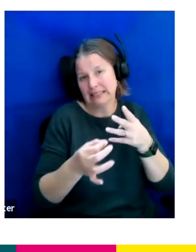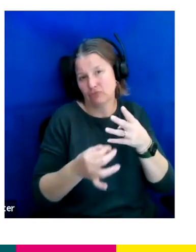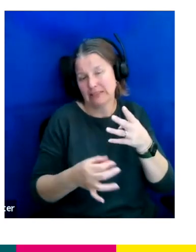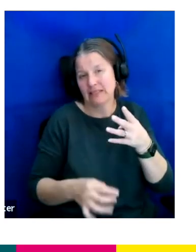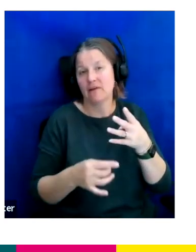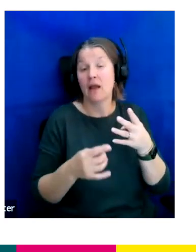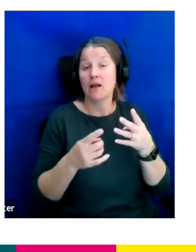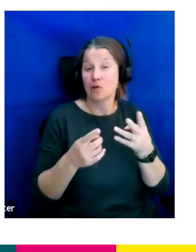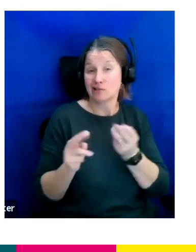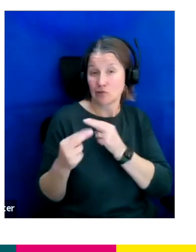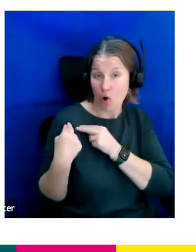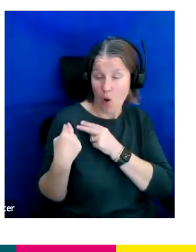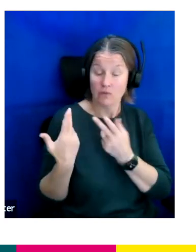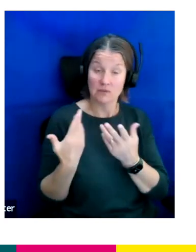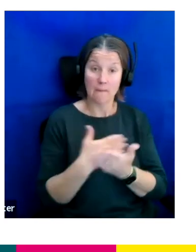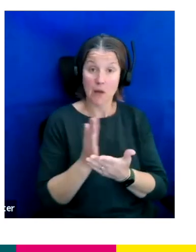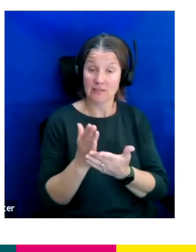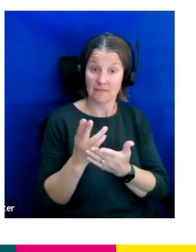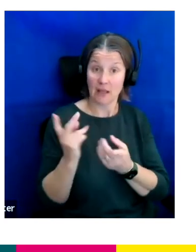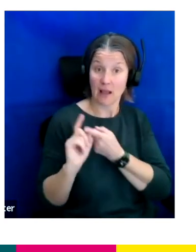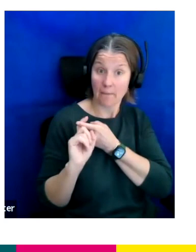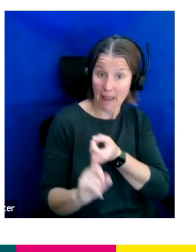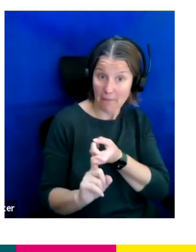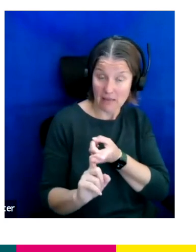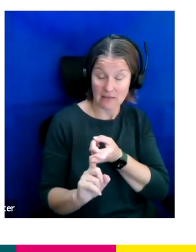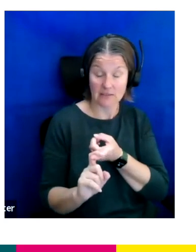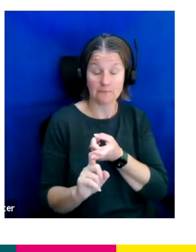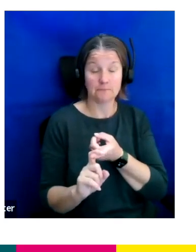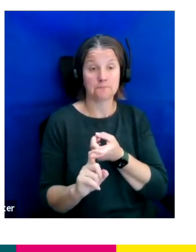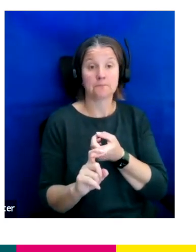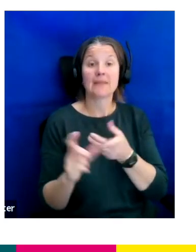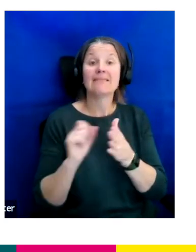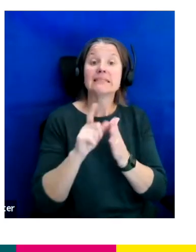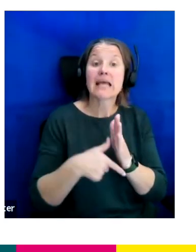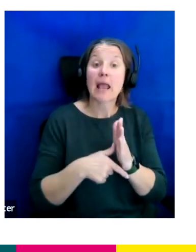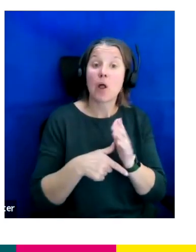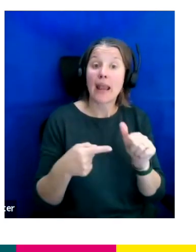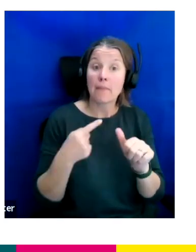Part of the commitment means that if a disabled applicant disclosures a disability as part